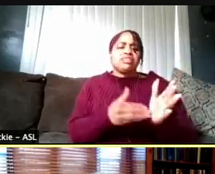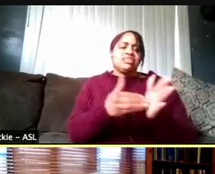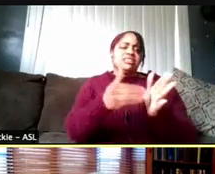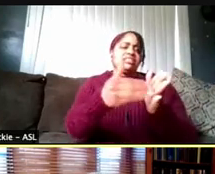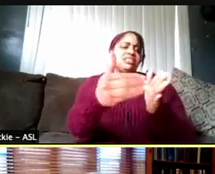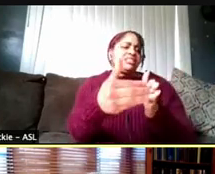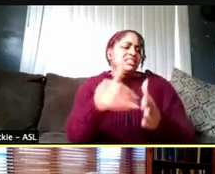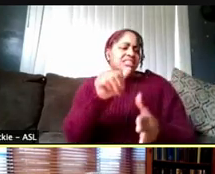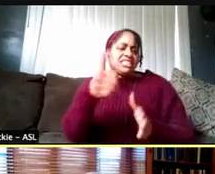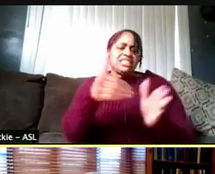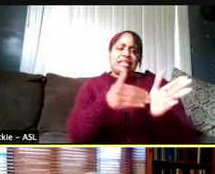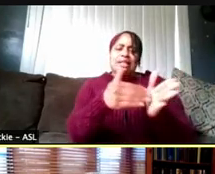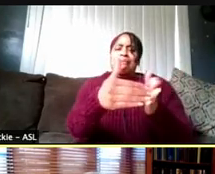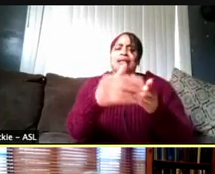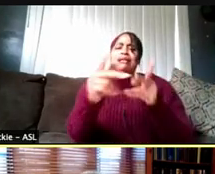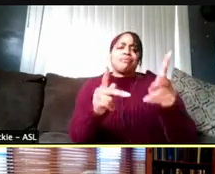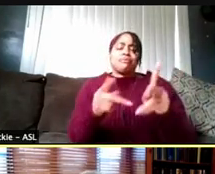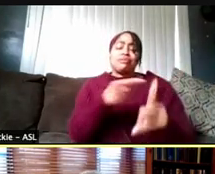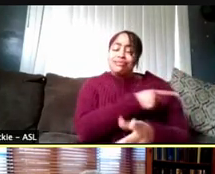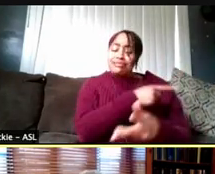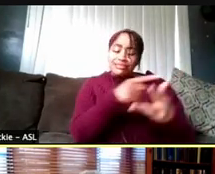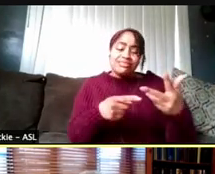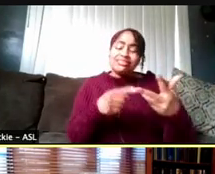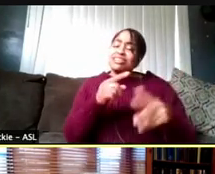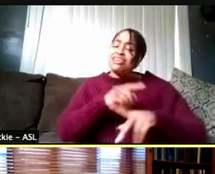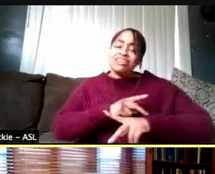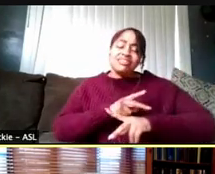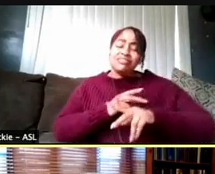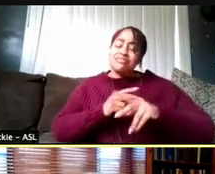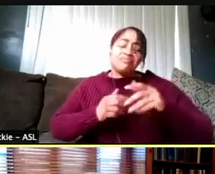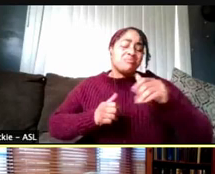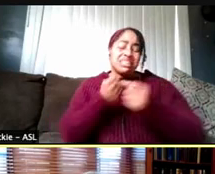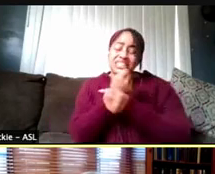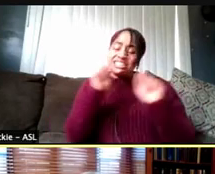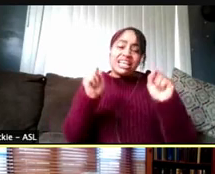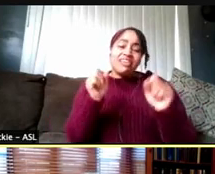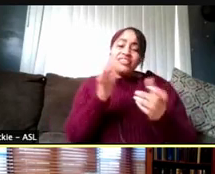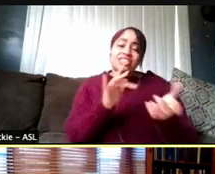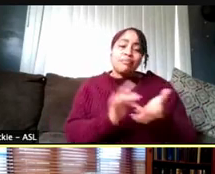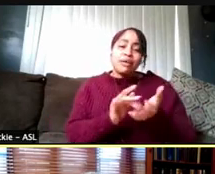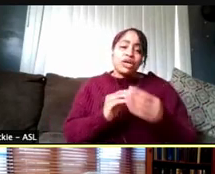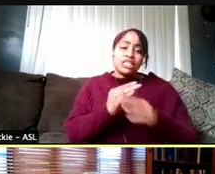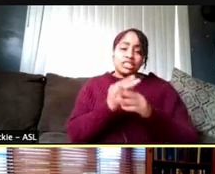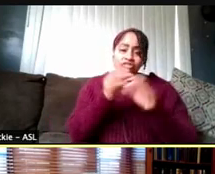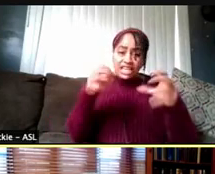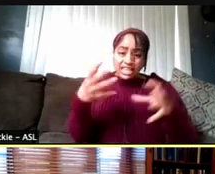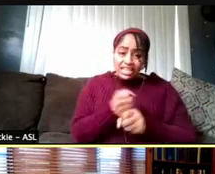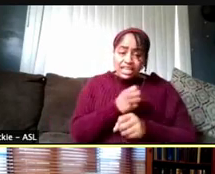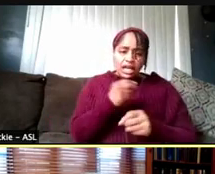They're about as safe as a medical intervention gets, and their effectiveness is shockingly high.